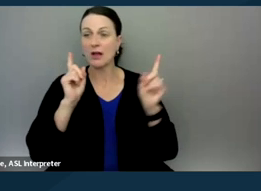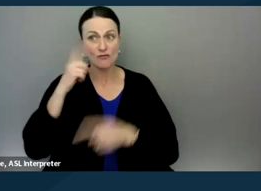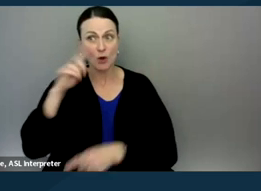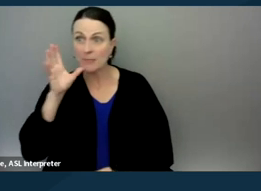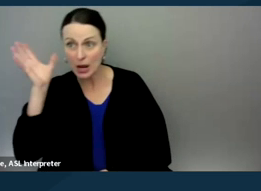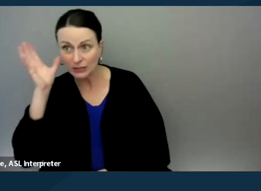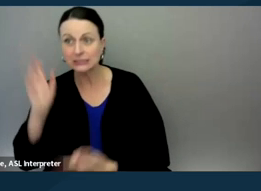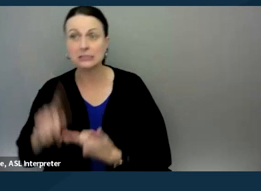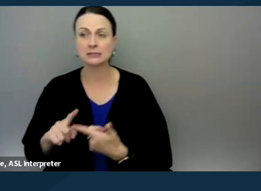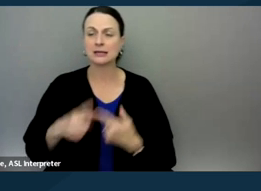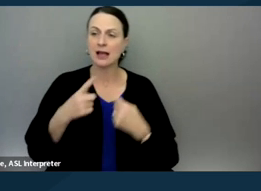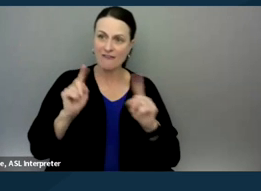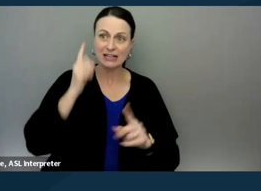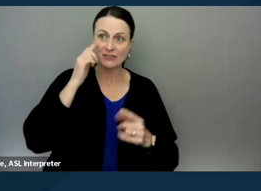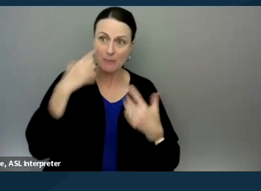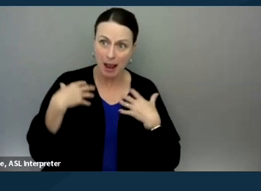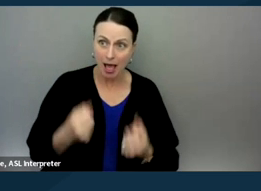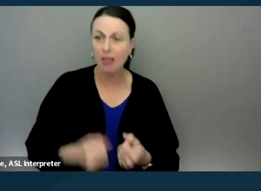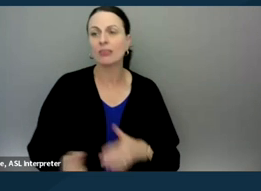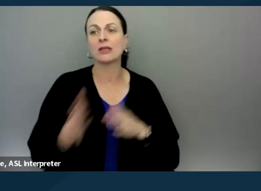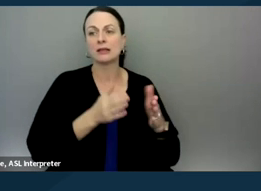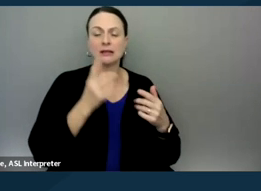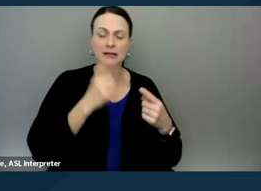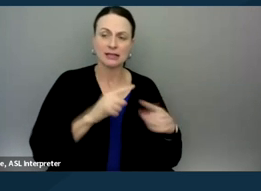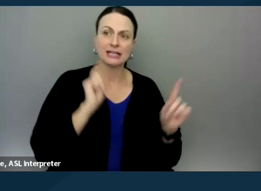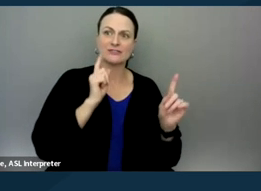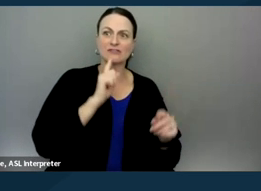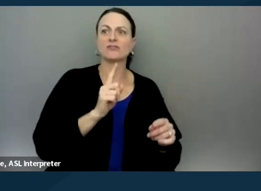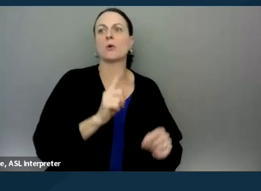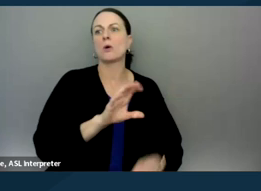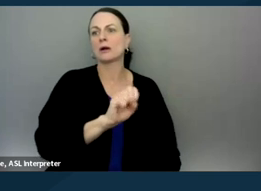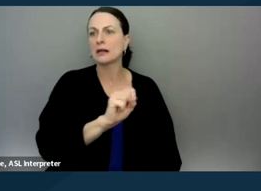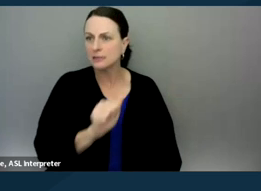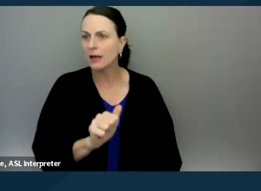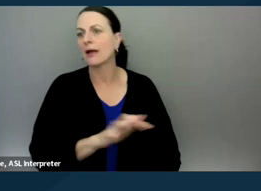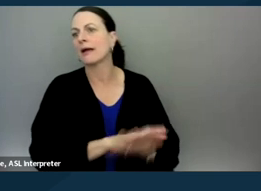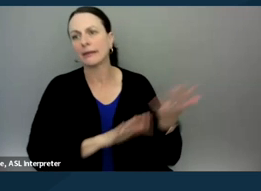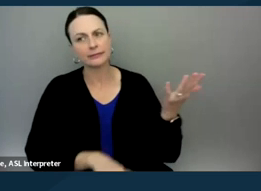it's effective in mental health, it's effective in substance use disorder community,